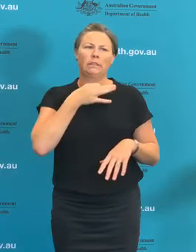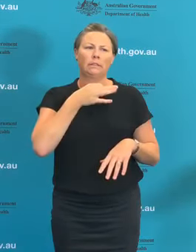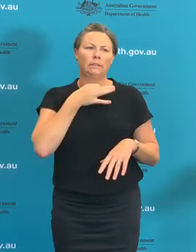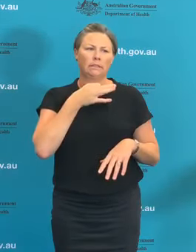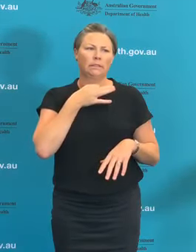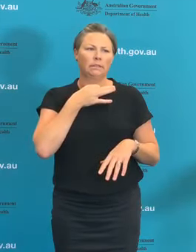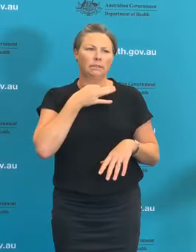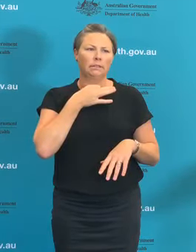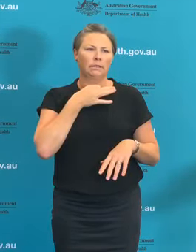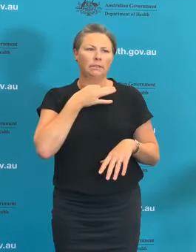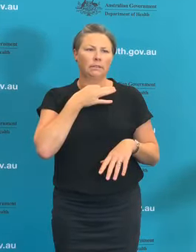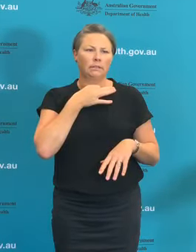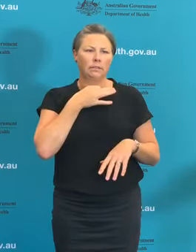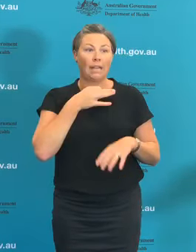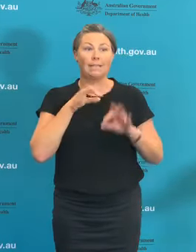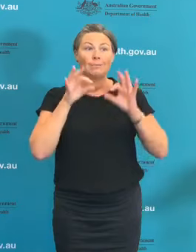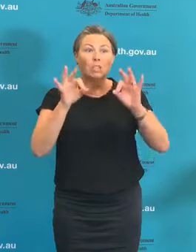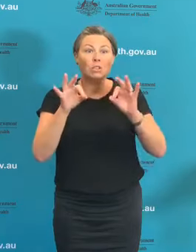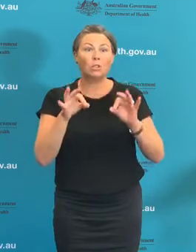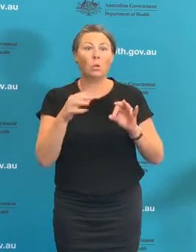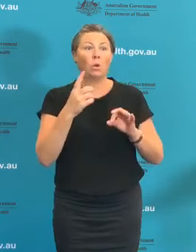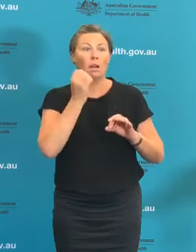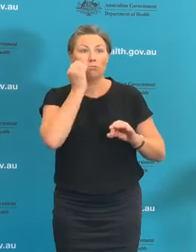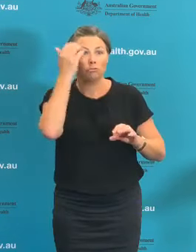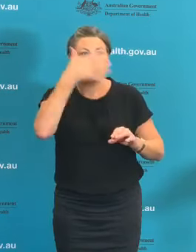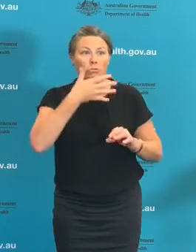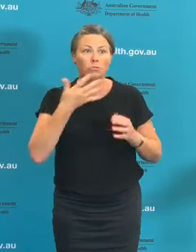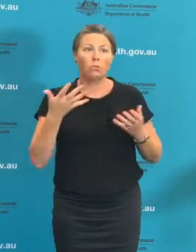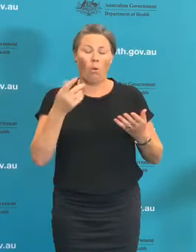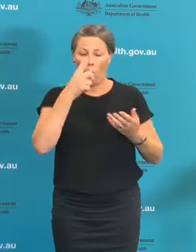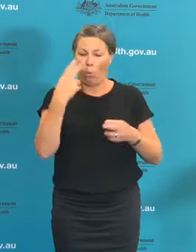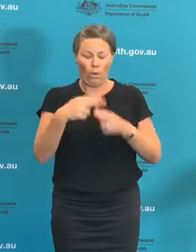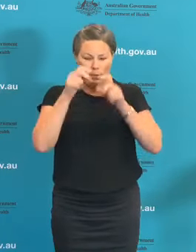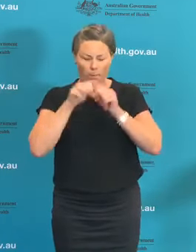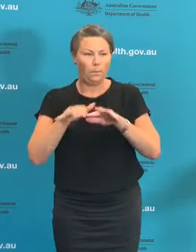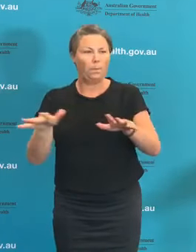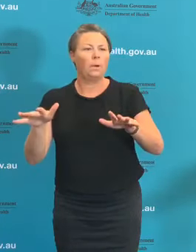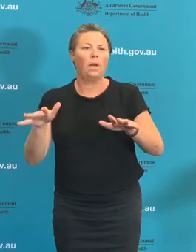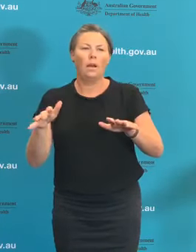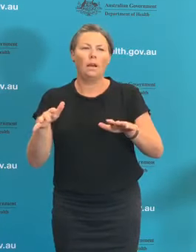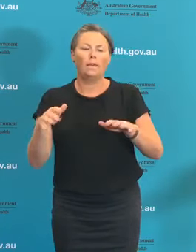our Indigenous communities in Australia. And so for all those reasons I think we